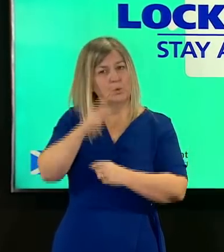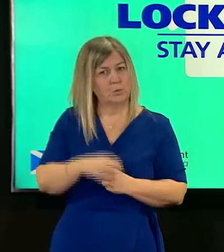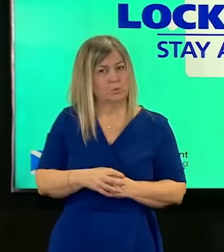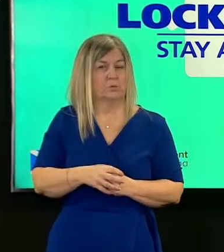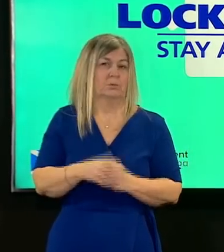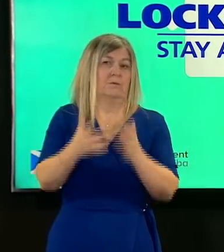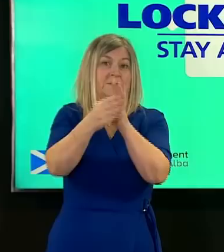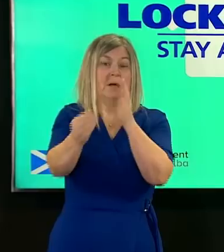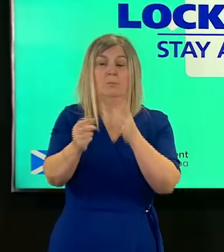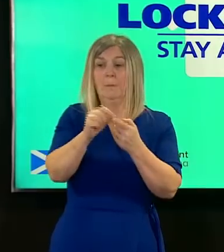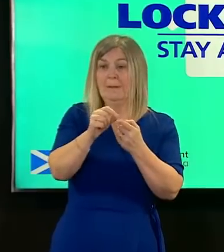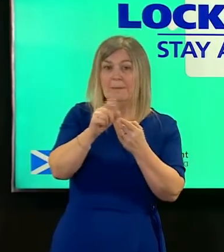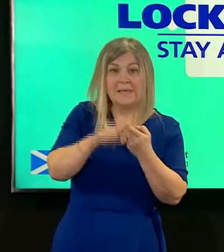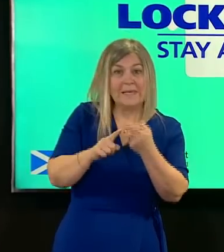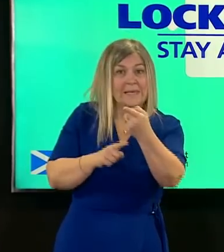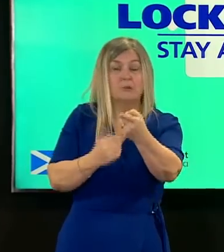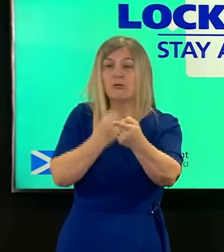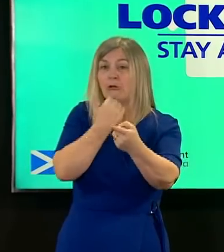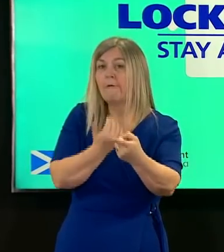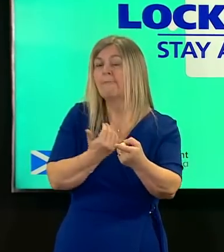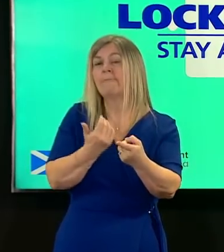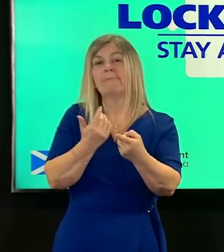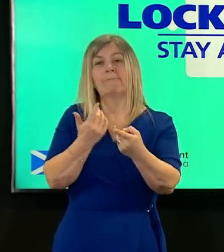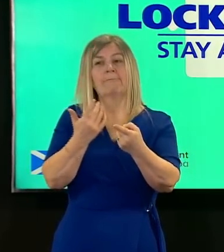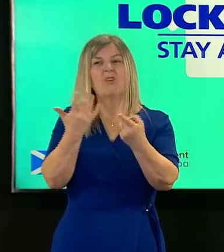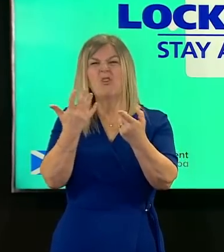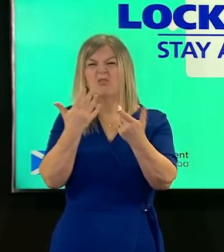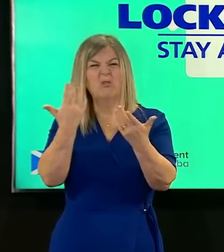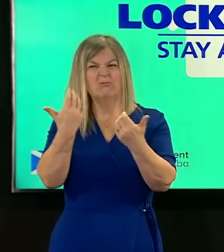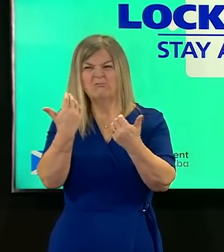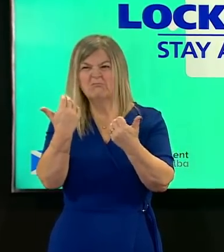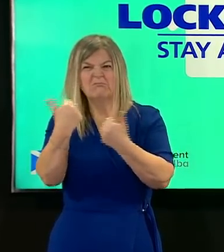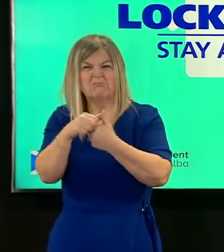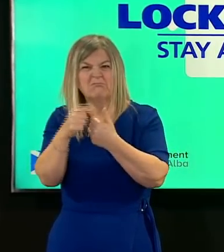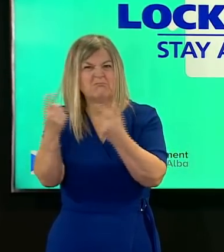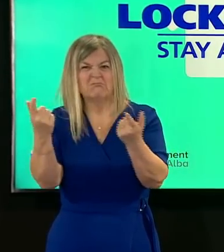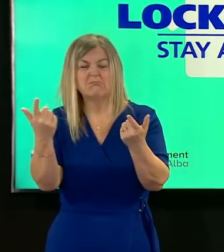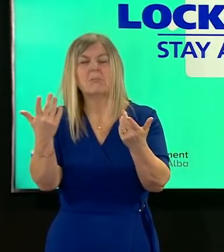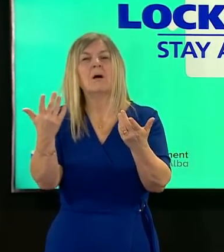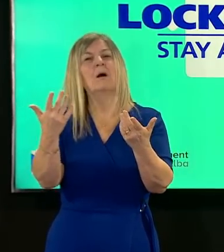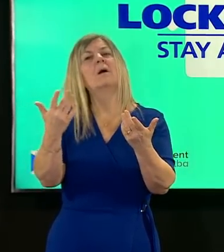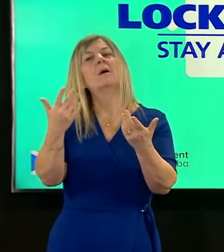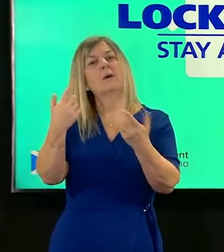was faltering or wasn't giving them everything they needed that we intervened in order to make